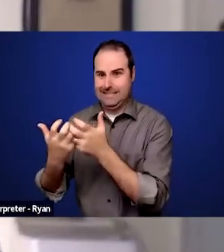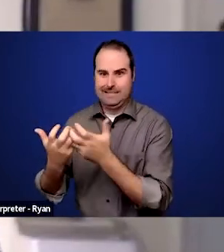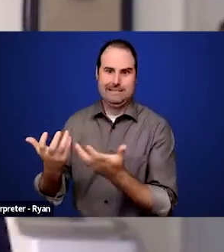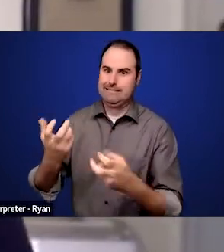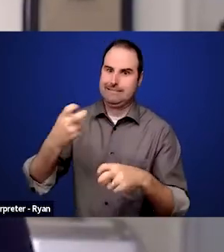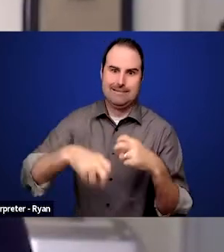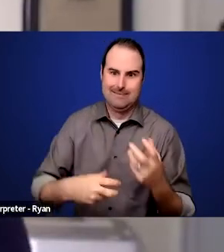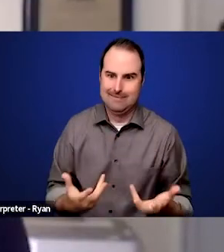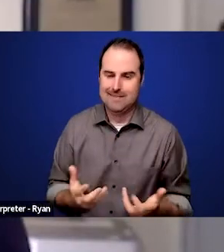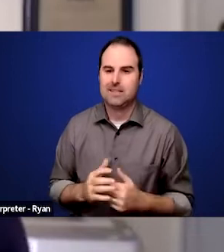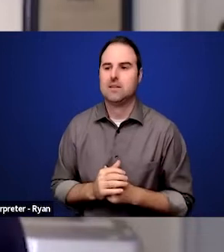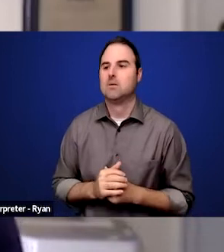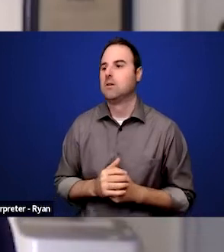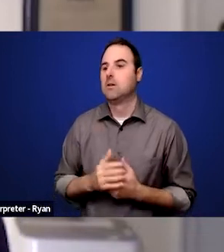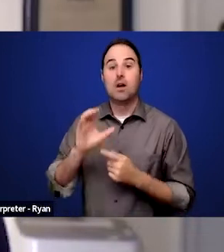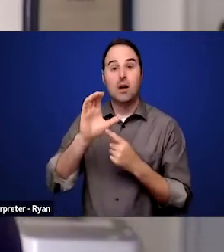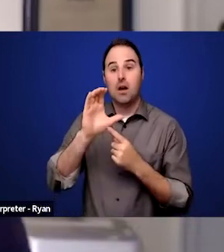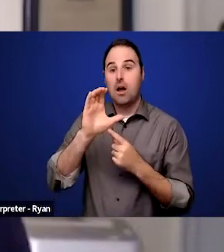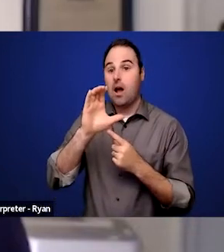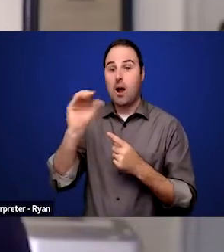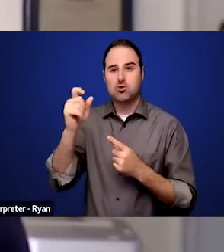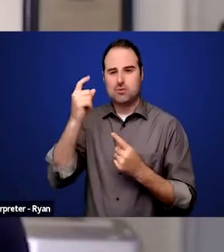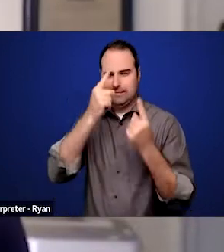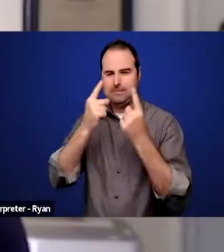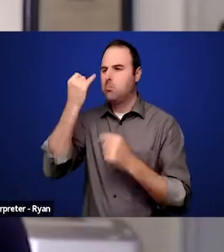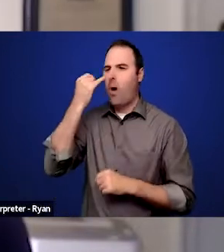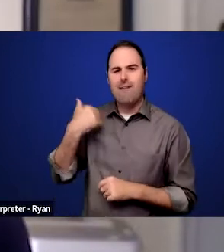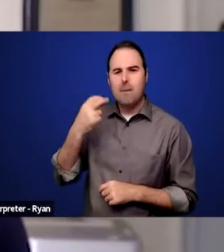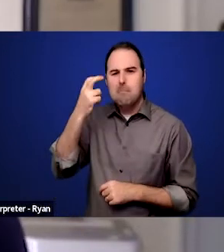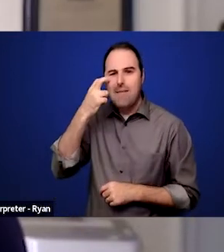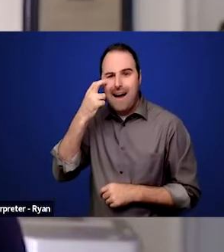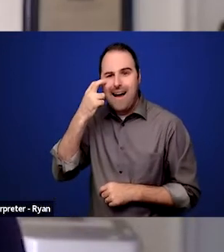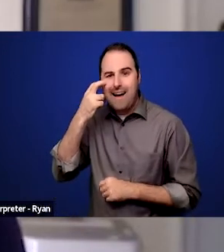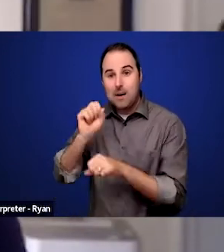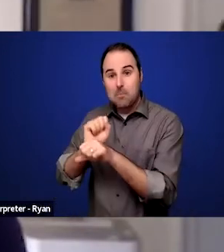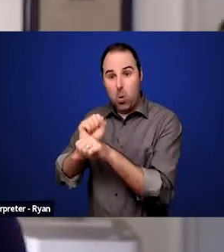if you have a blind employee who's working at home and they need a reader, can that reader,